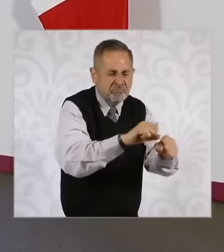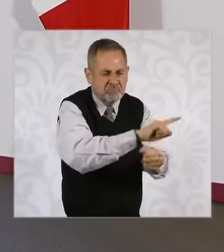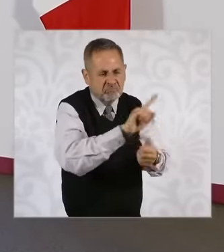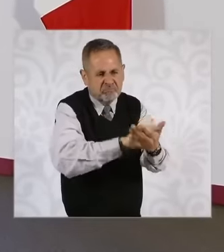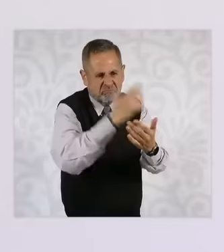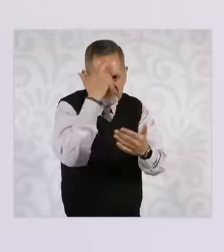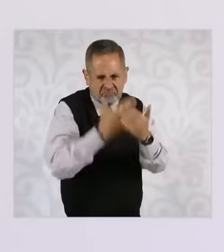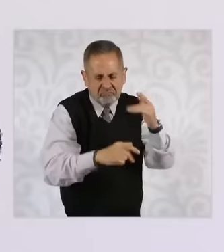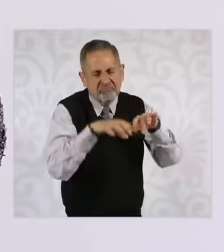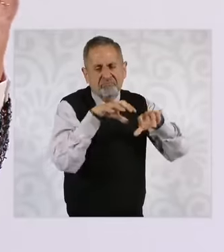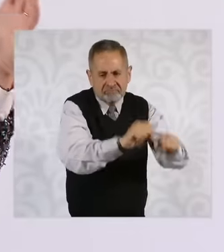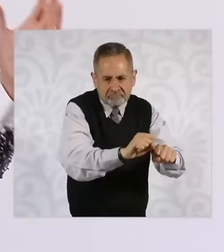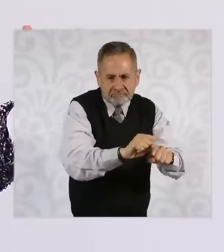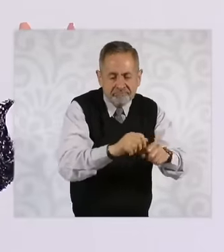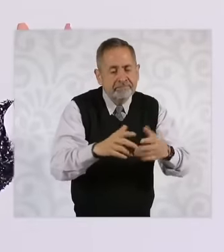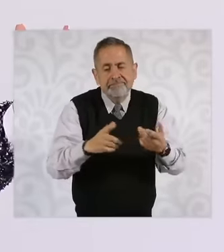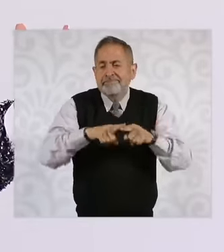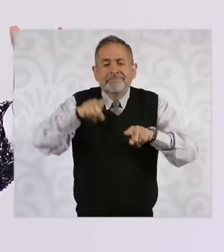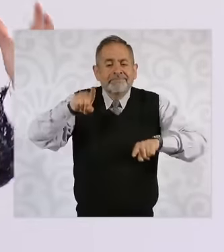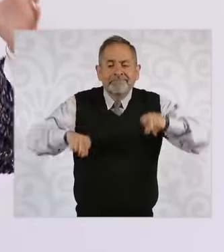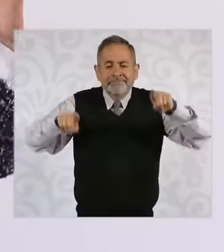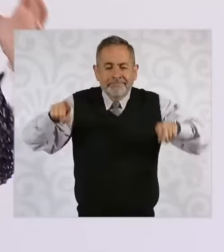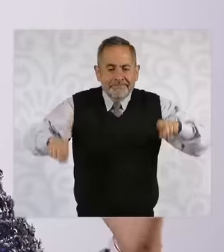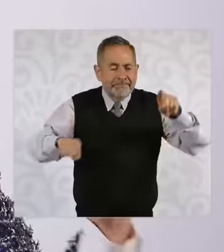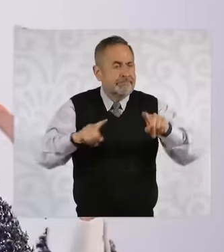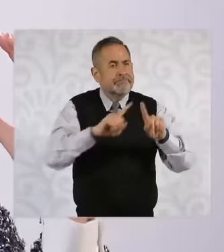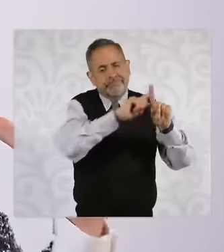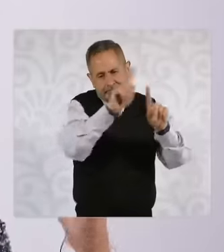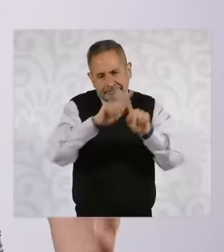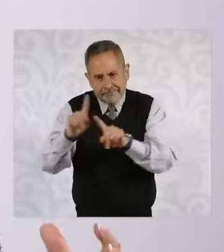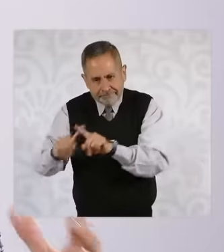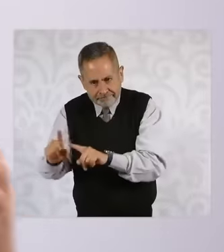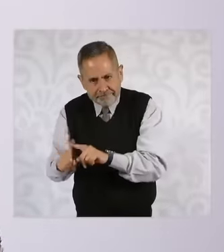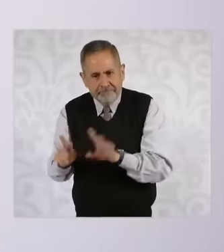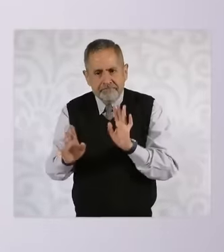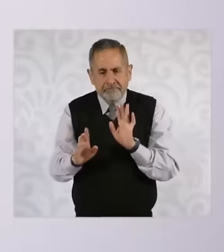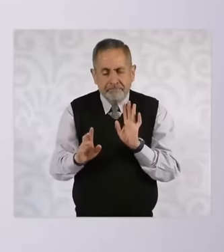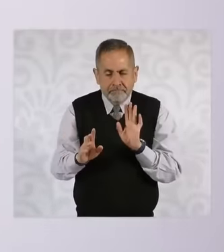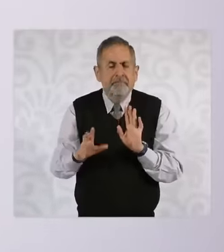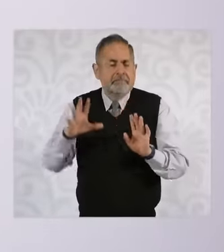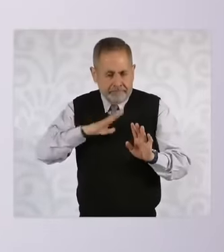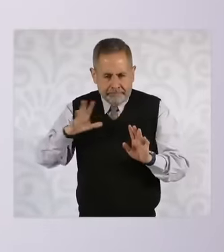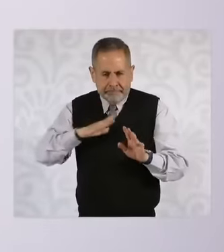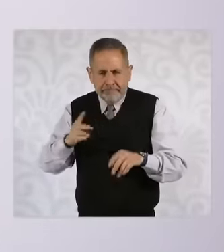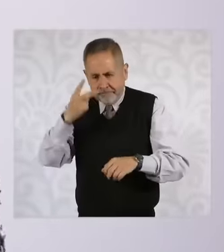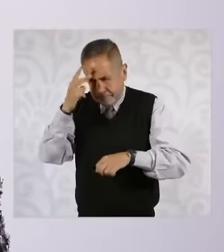cases there is a general strategy but particular strategies are made for each